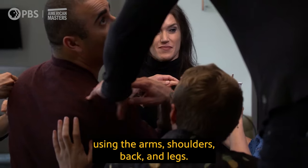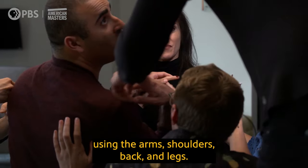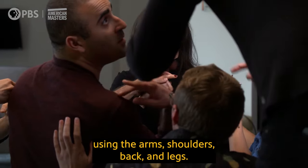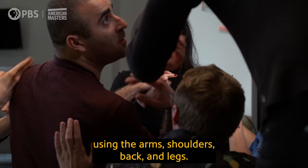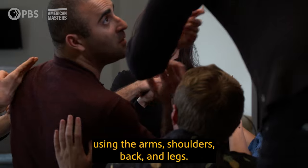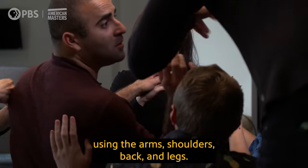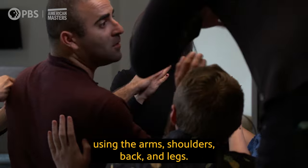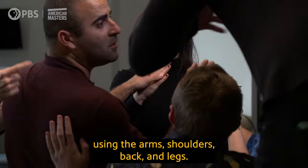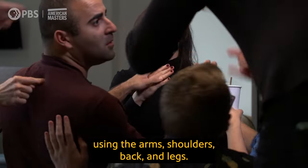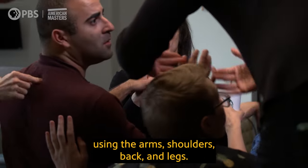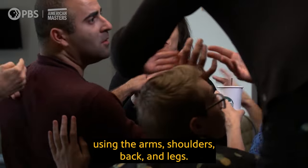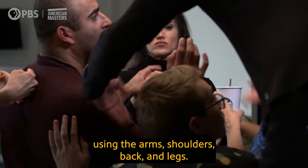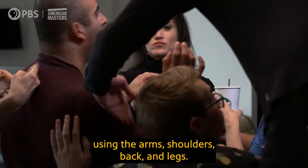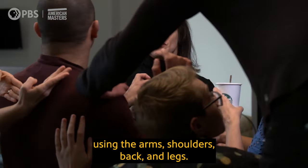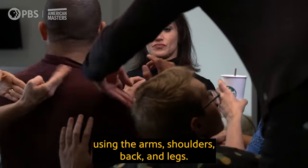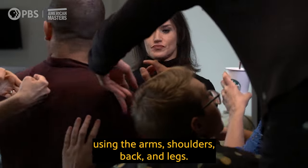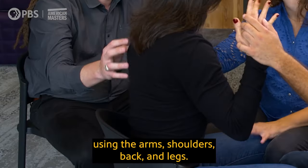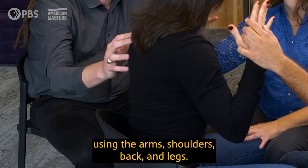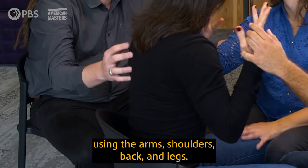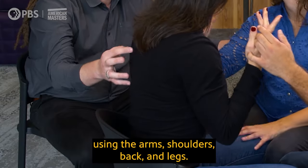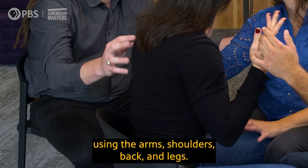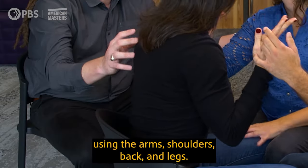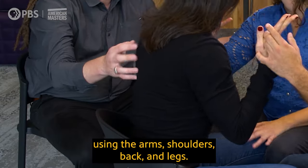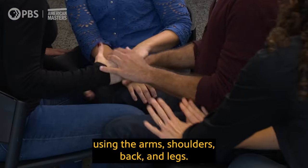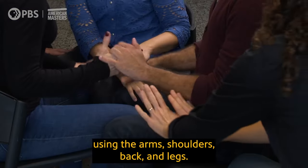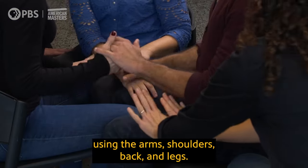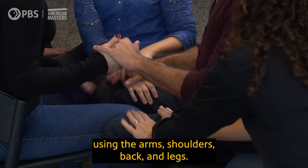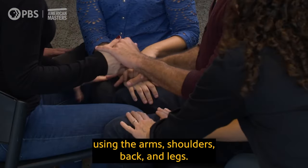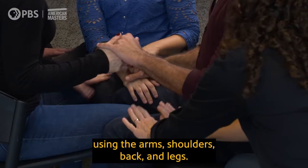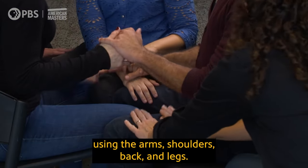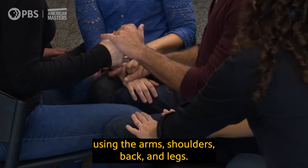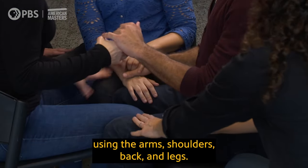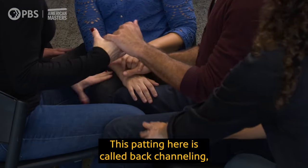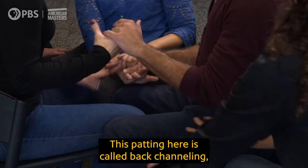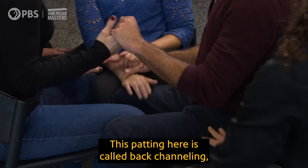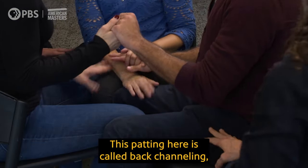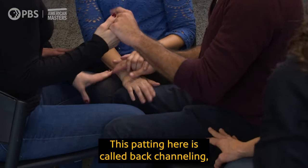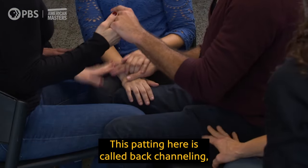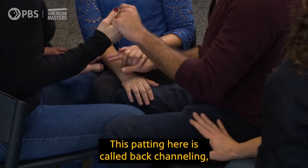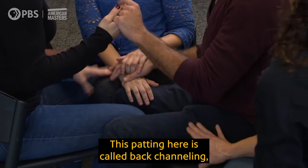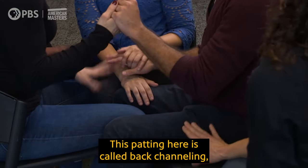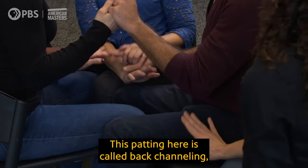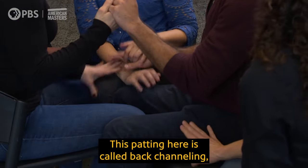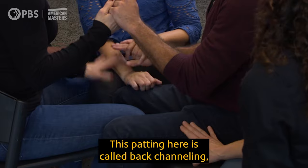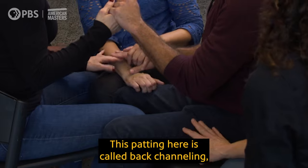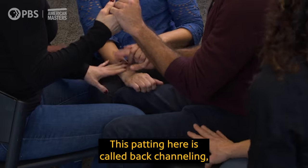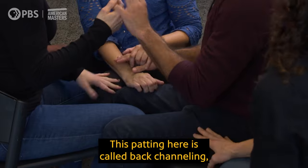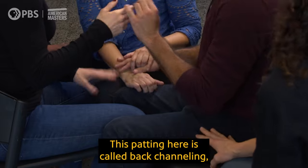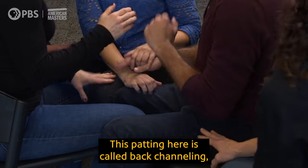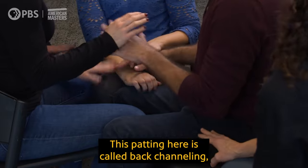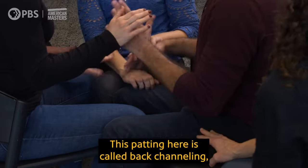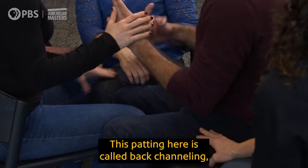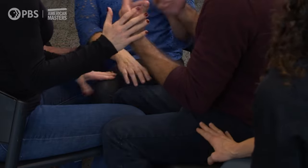using the arms, shoulders, back, and legs. This patting here is called back channeling,